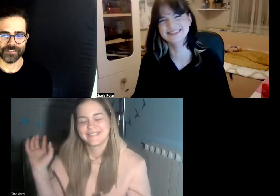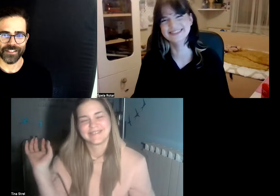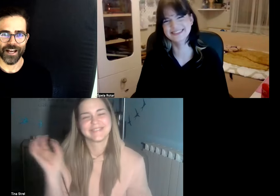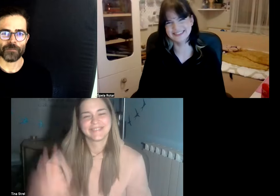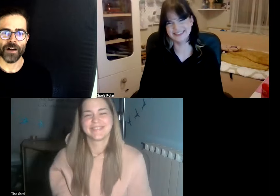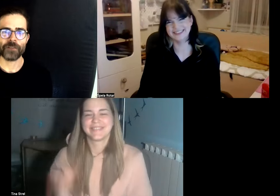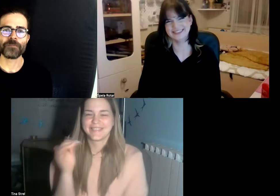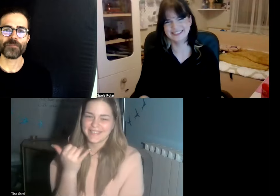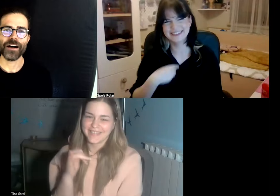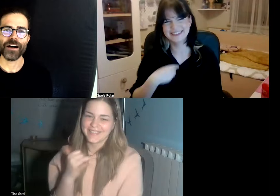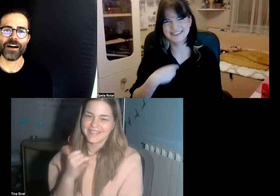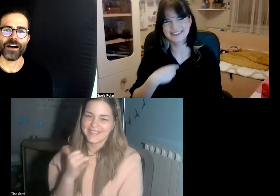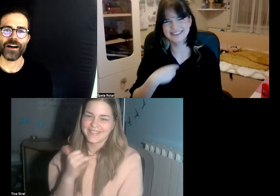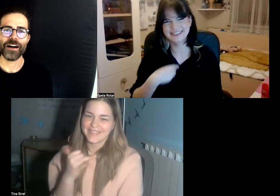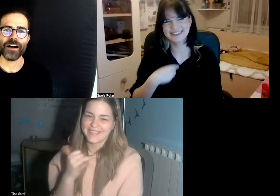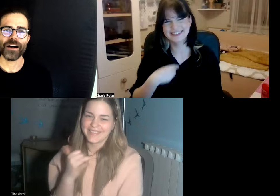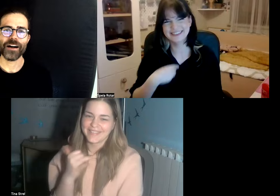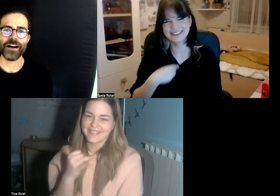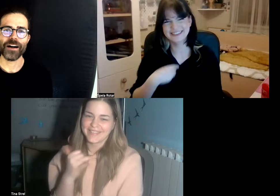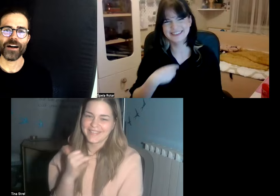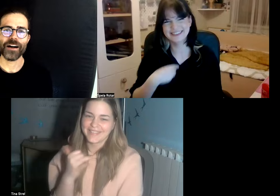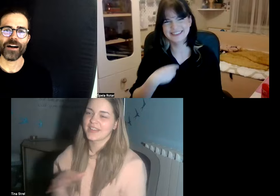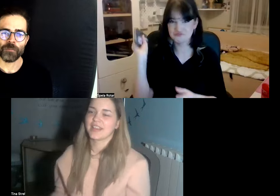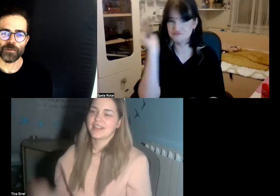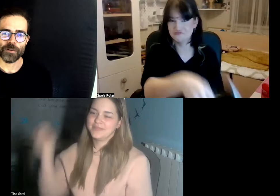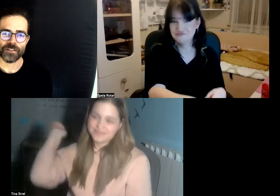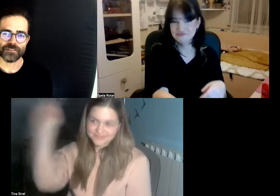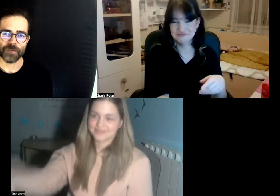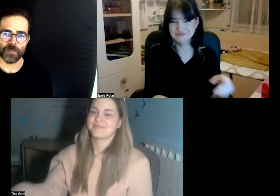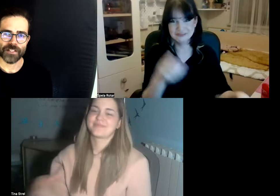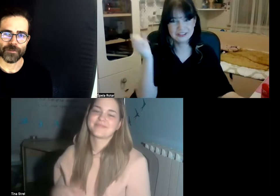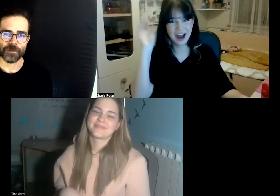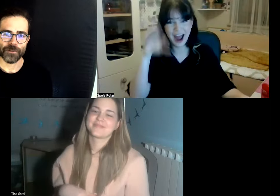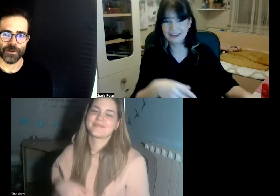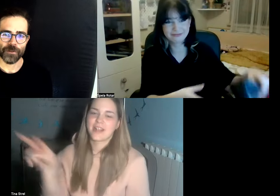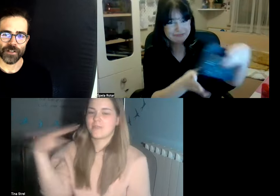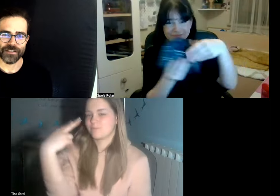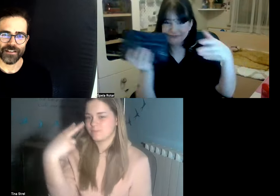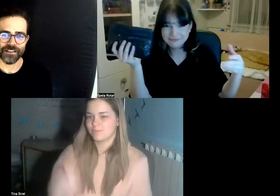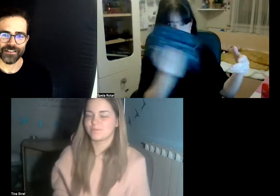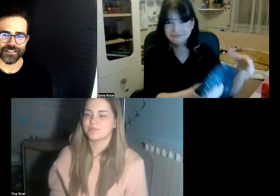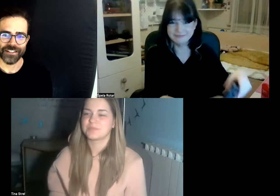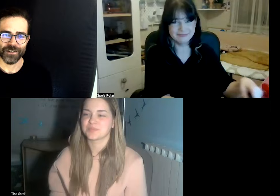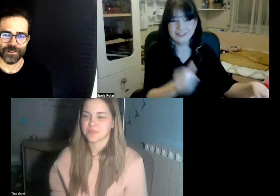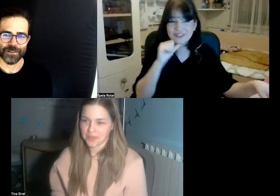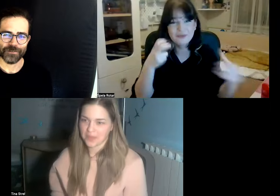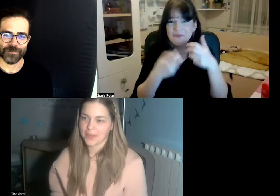yeah I'm from I'm passing the world or you know